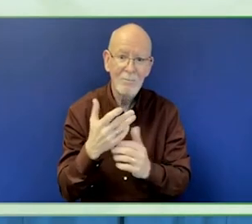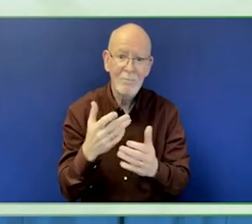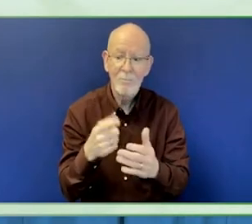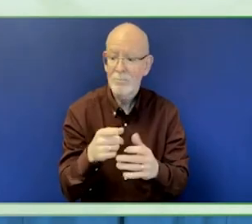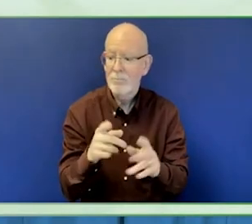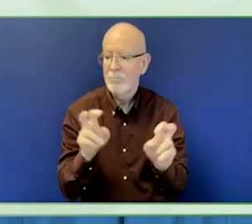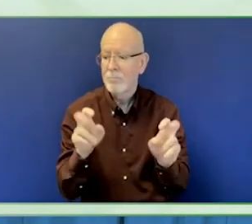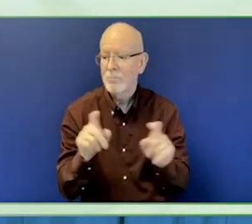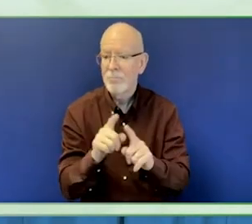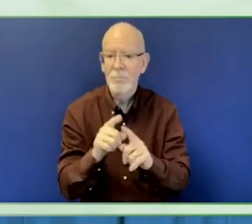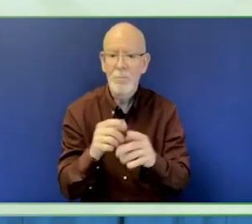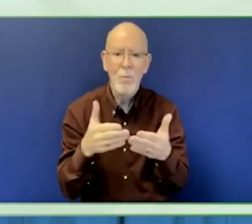apply their project.